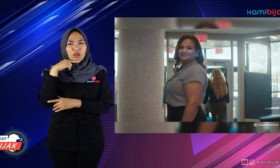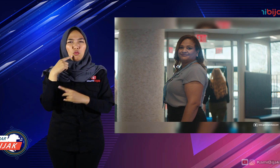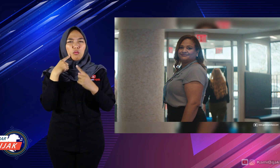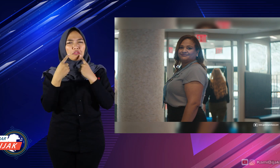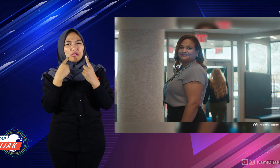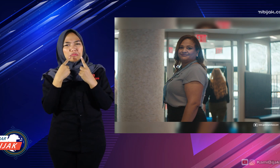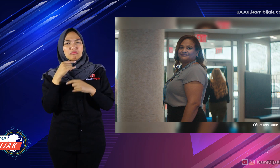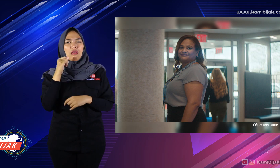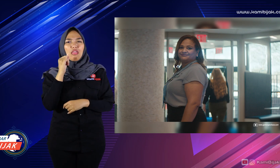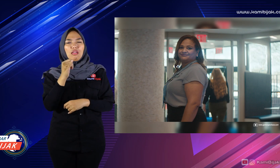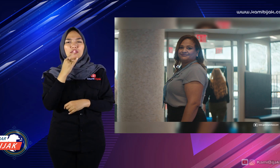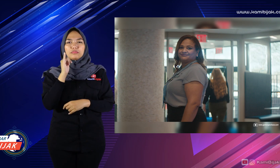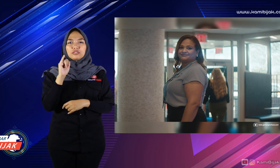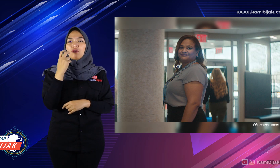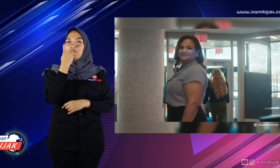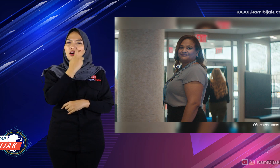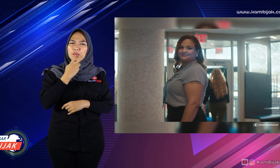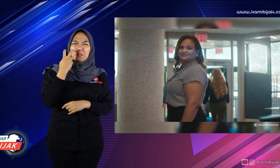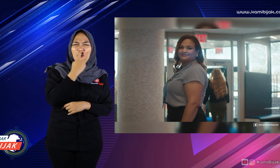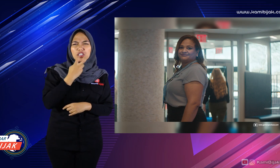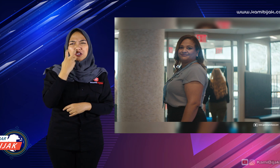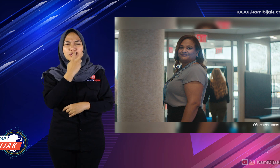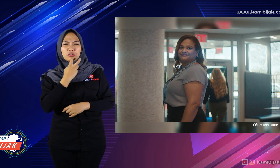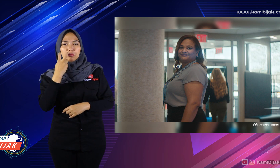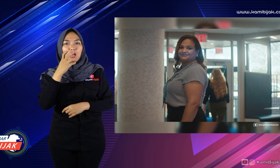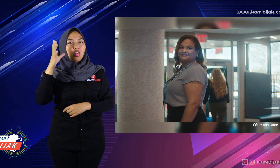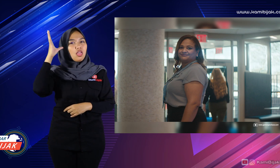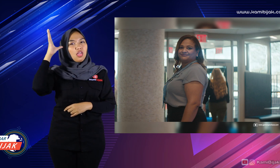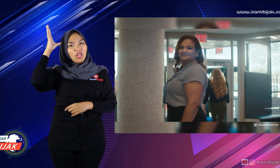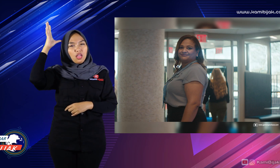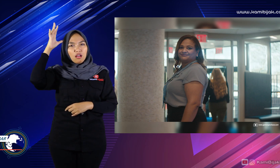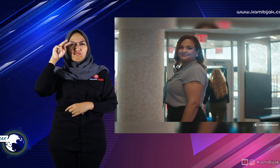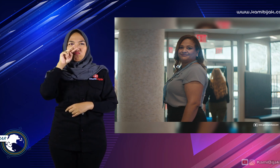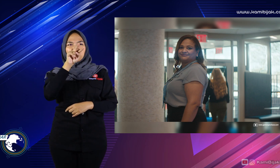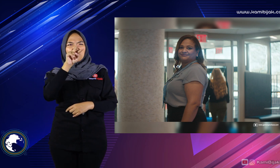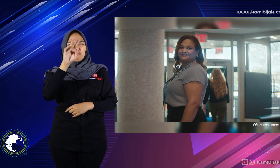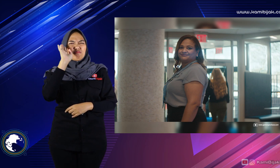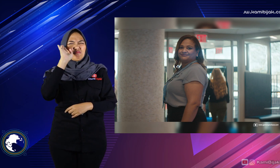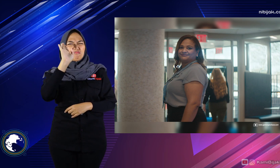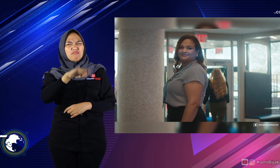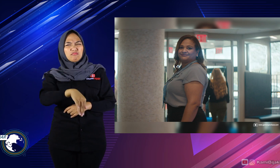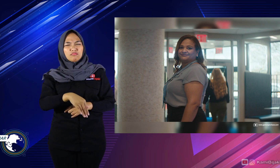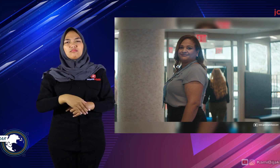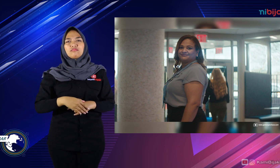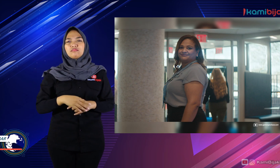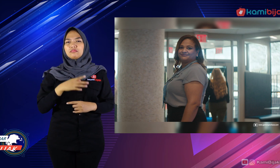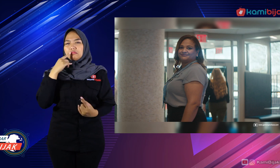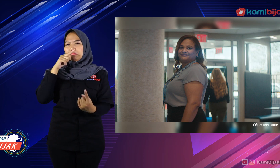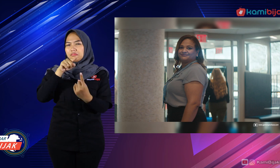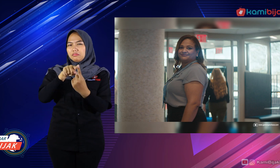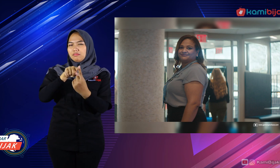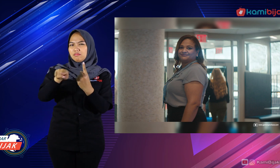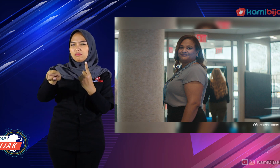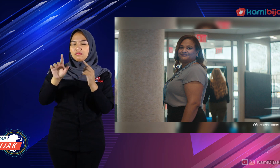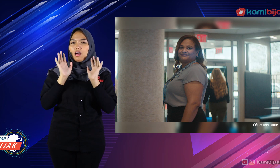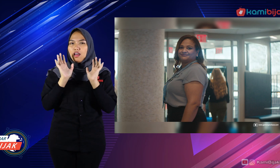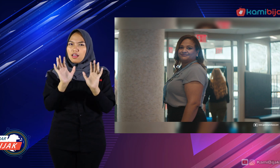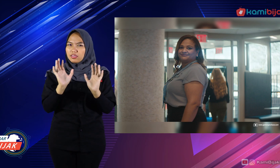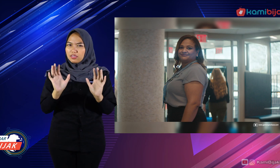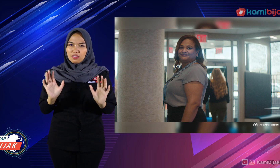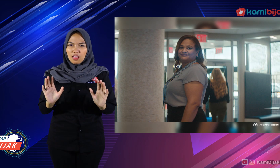because banks usually use verbal language, which makes communication disconnected.